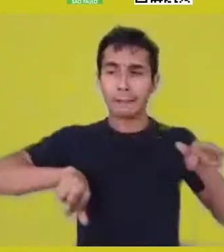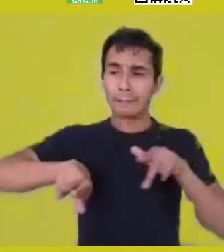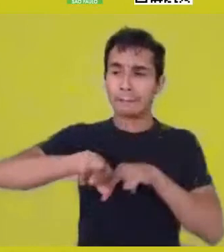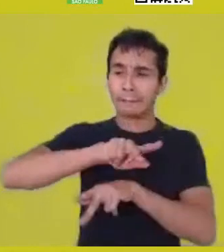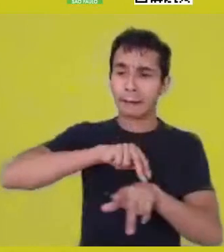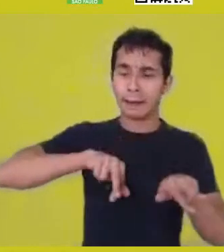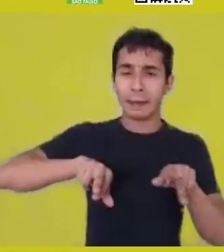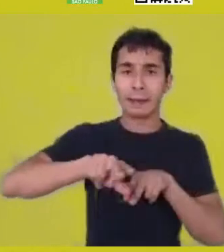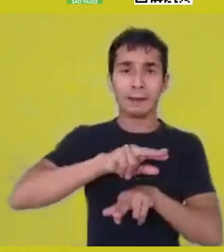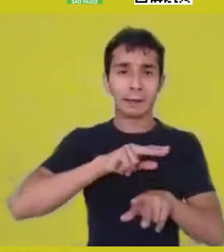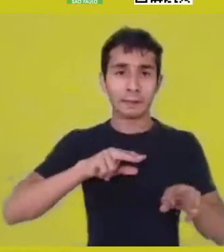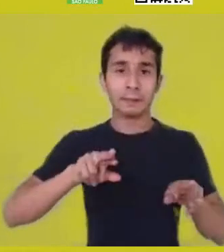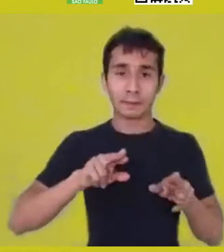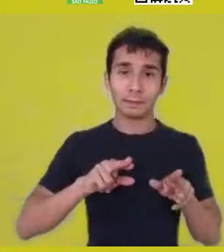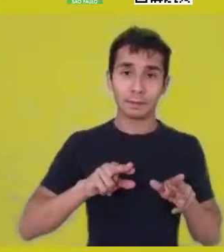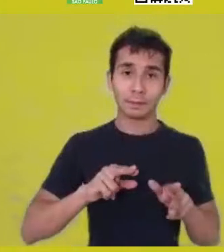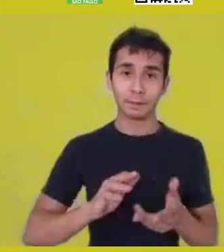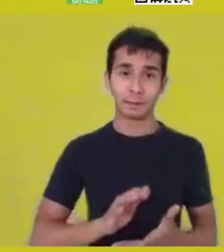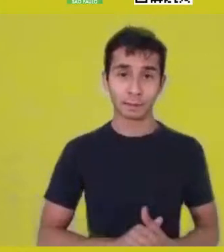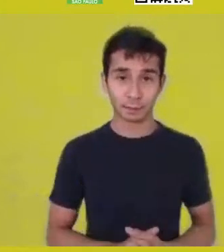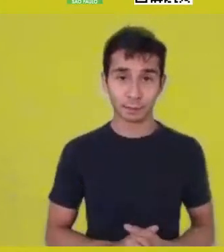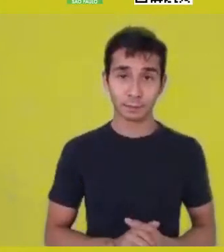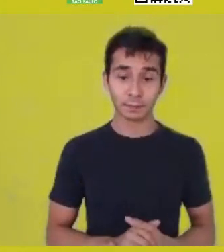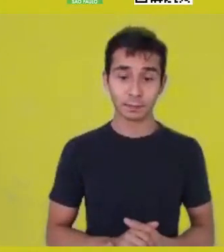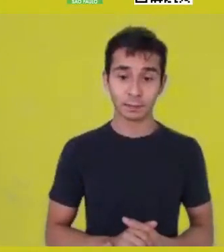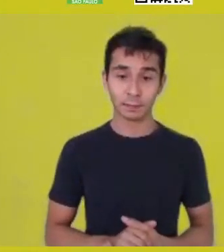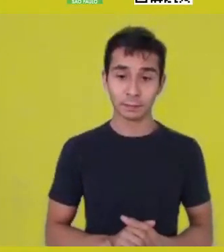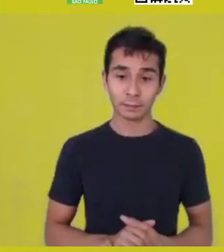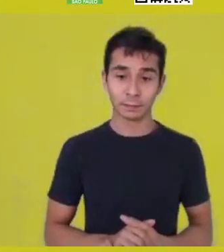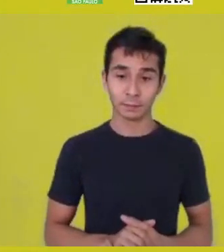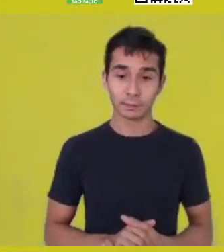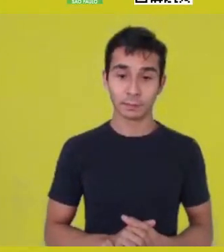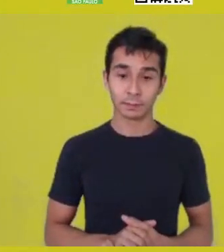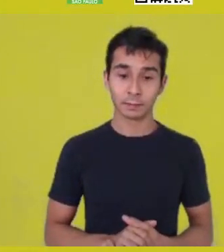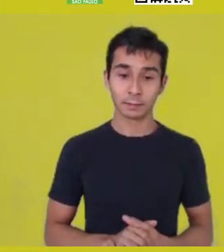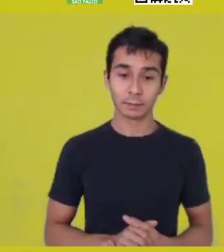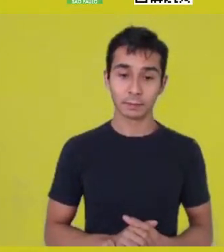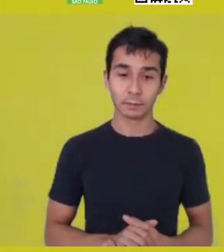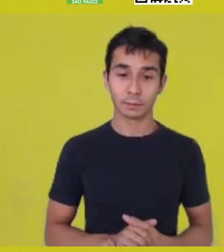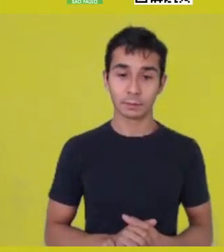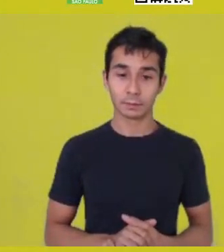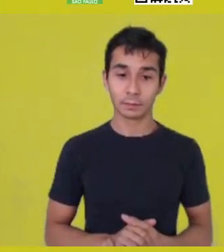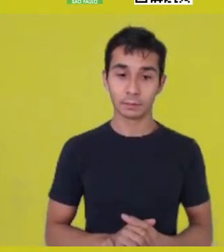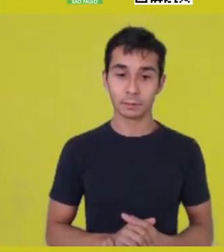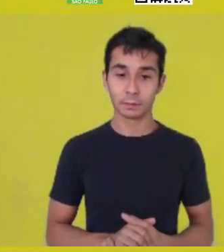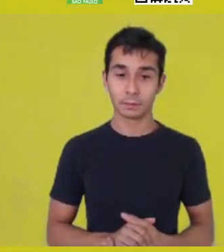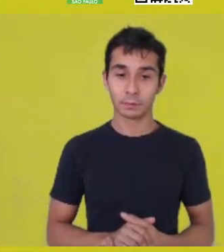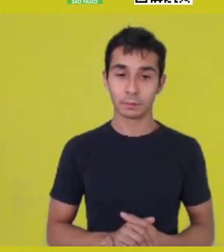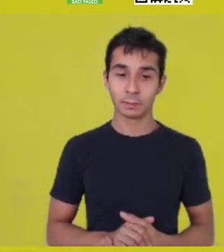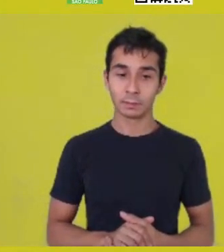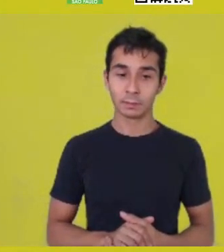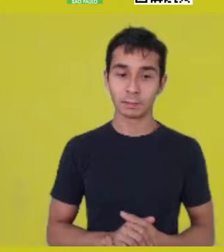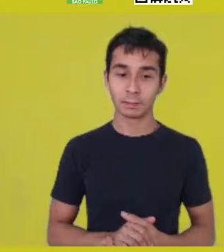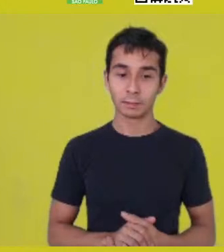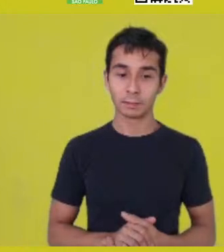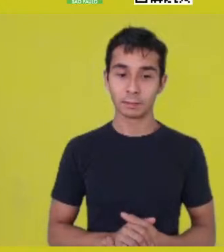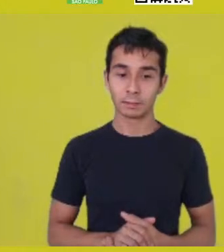This... this... gap, mbungi, as the Bakongo say,